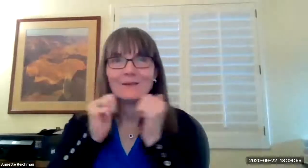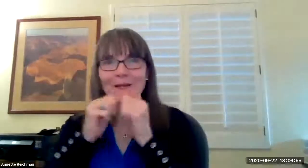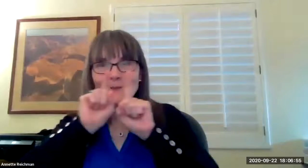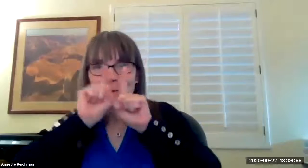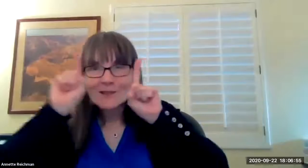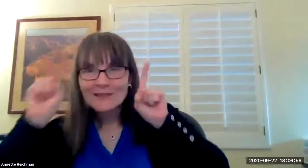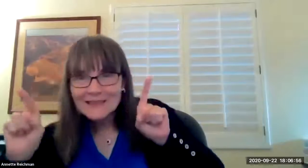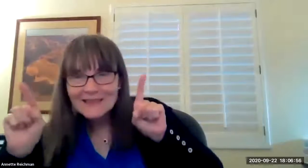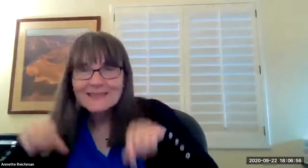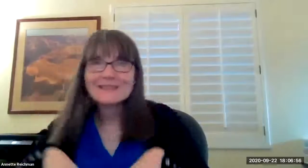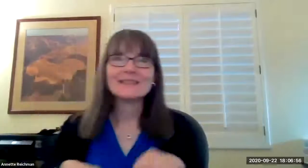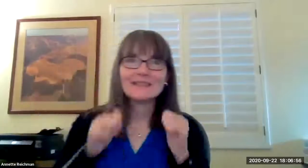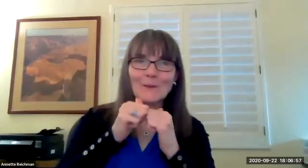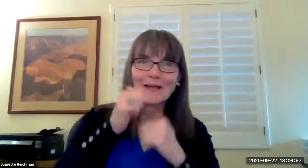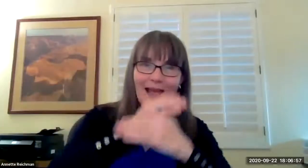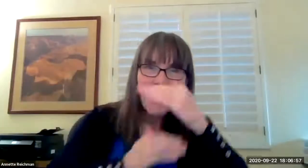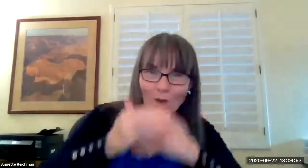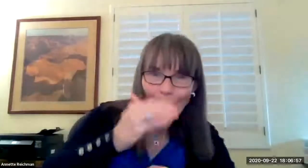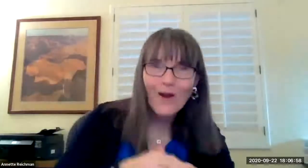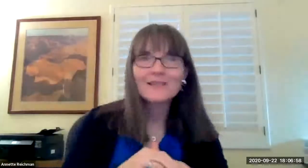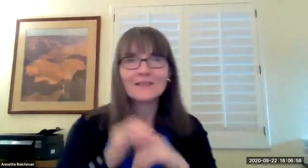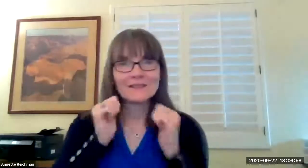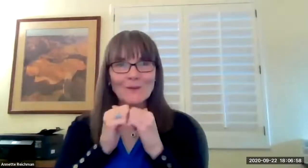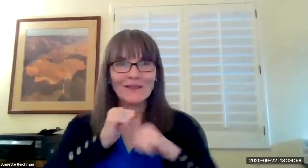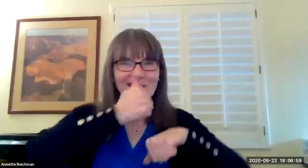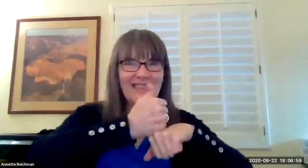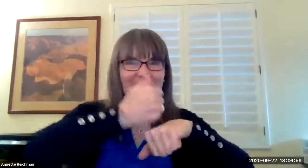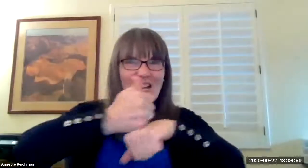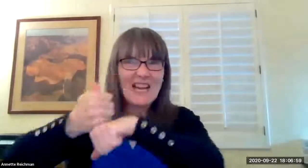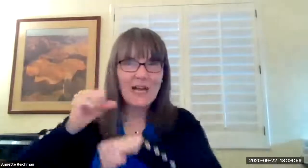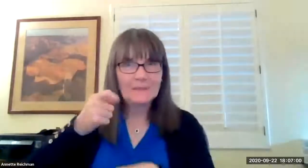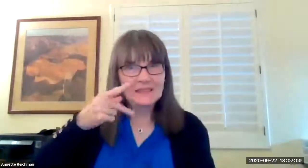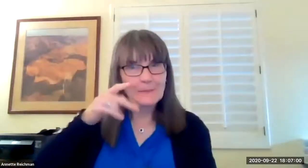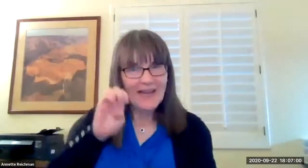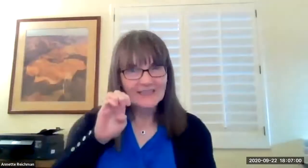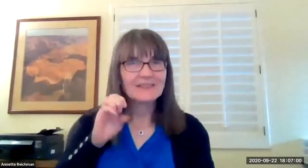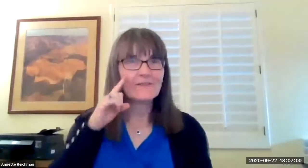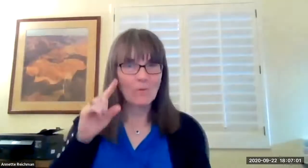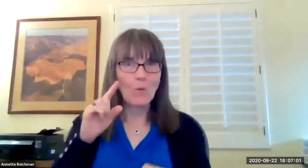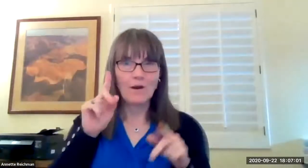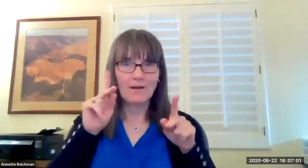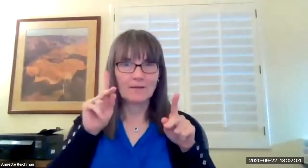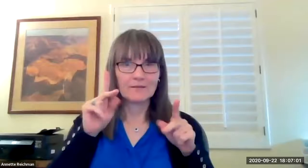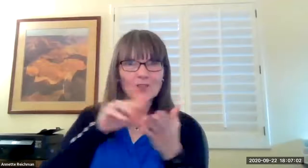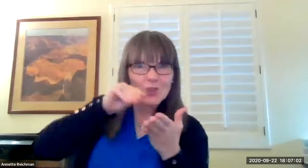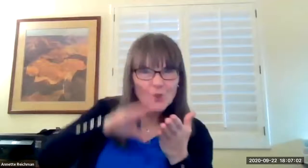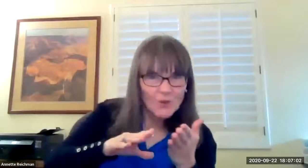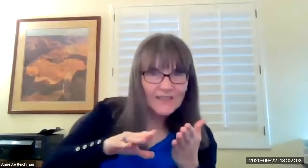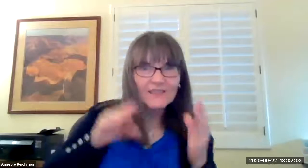we were ready in place with masks we were planning on following the social